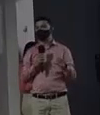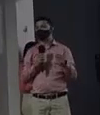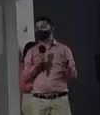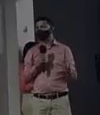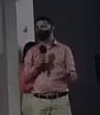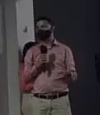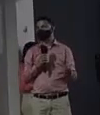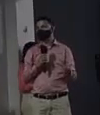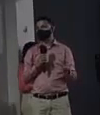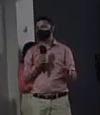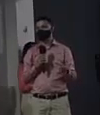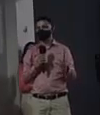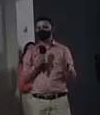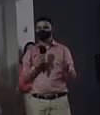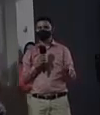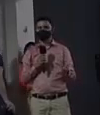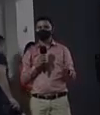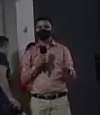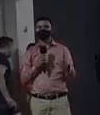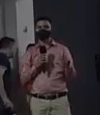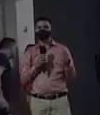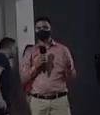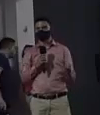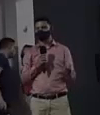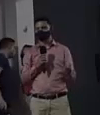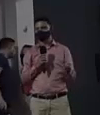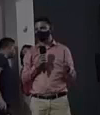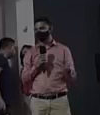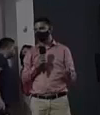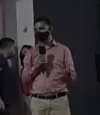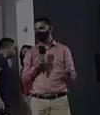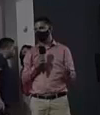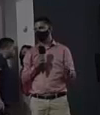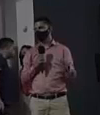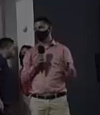effort that the institutional apparatus makes in these inter-institutional coordinations to